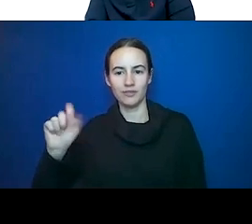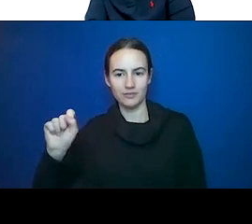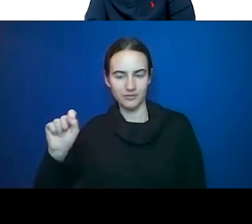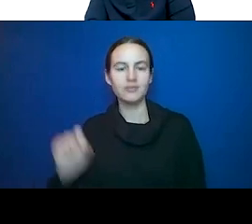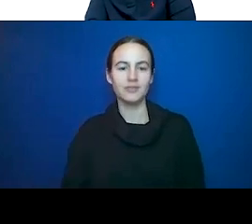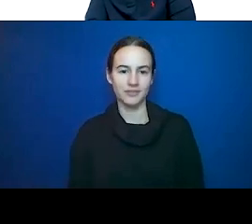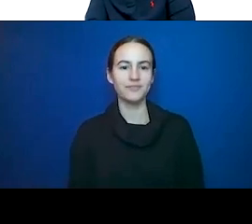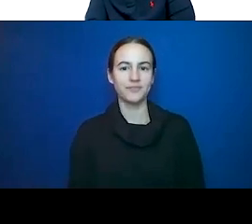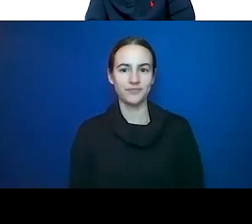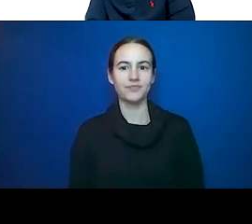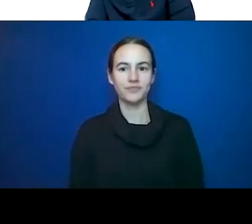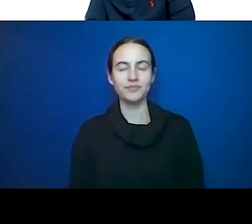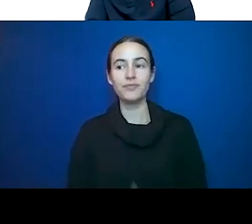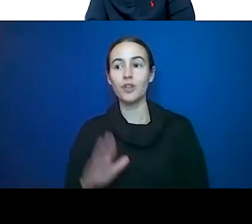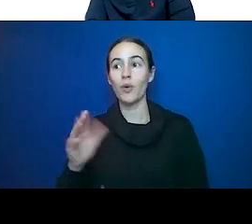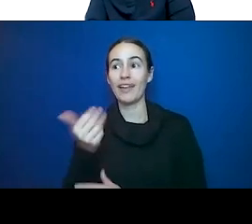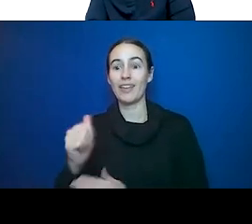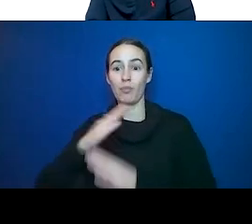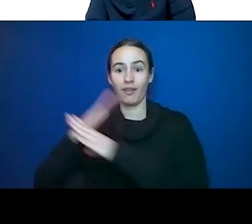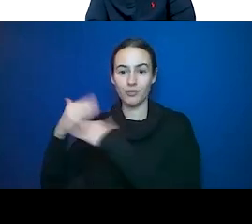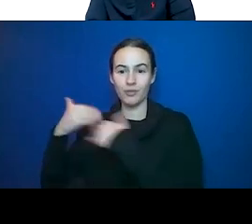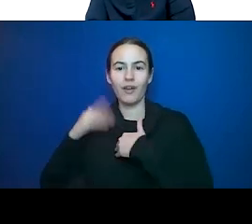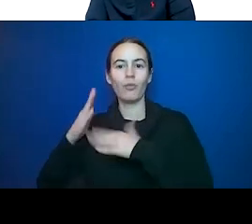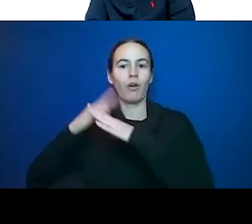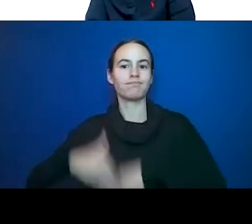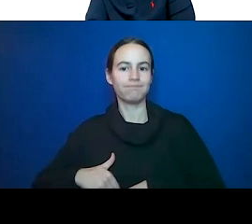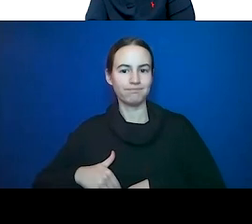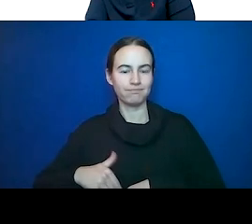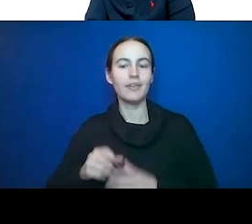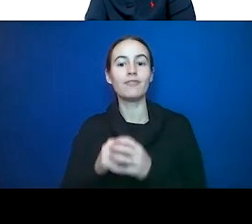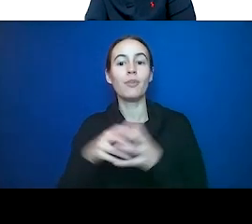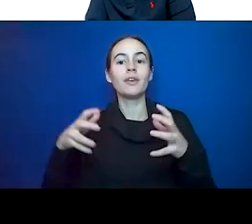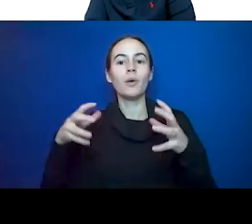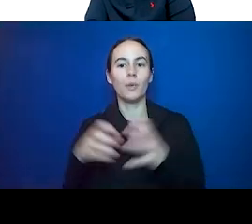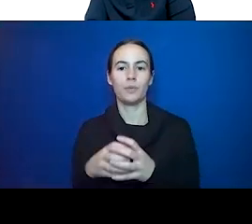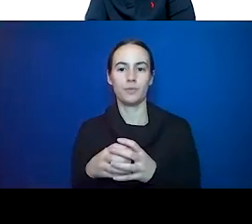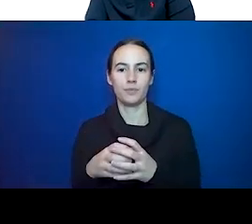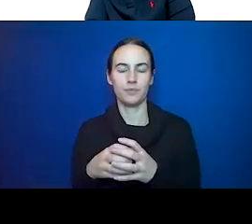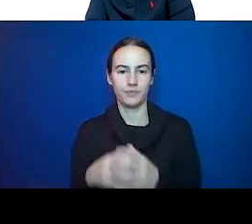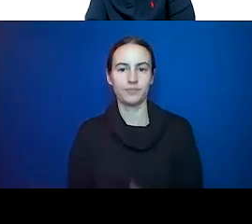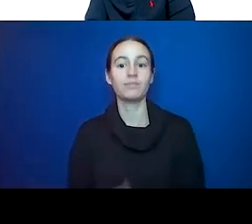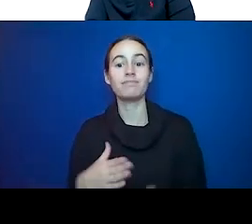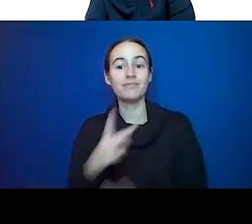to reverse but inflammation begins to reverse. We have had patients whose diabetes is gone